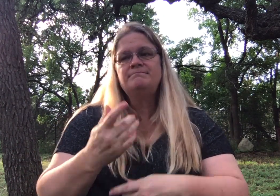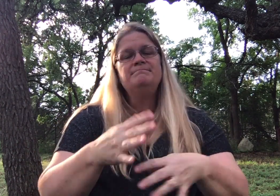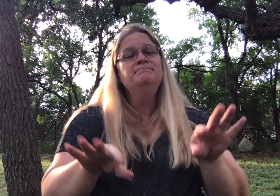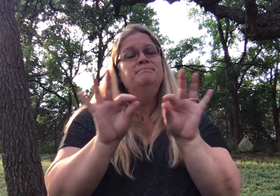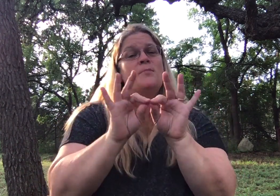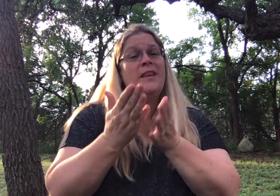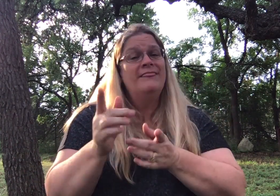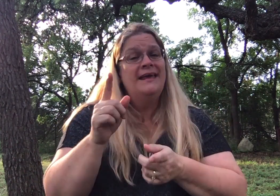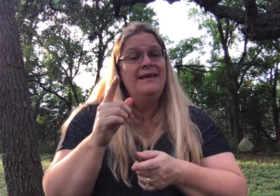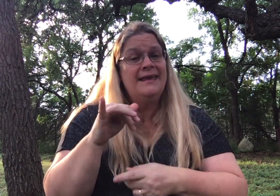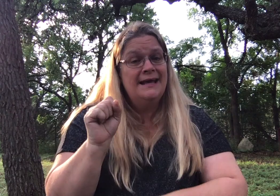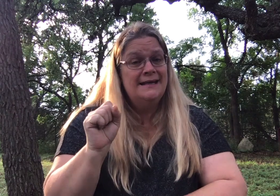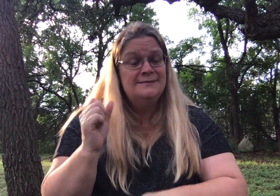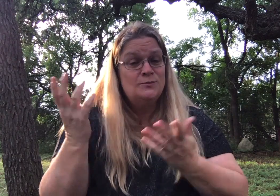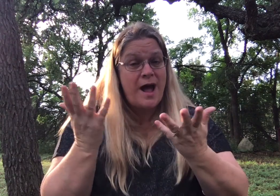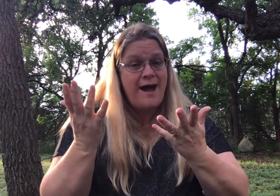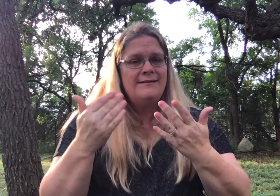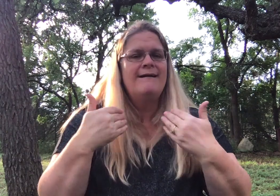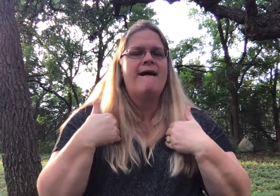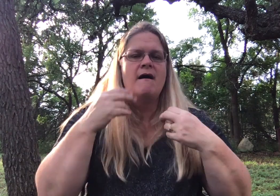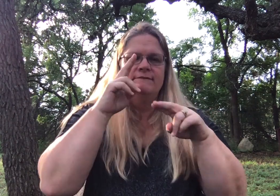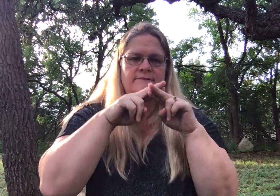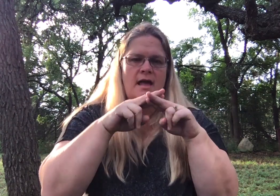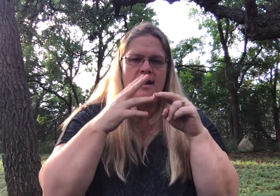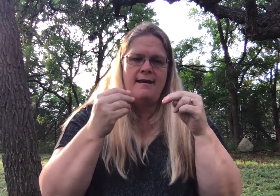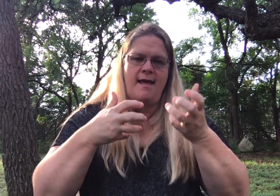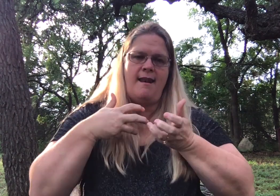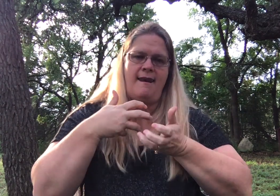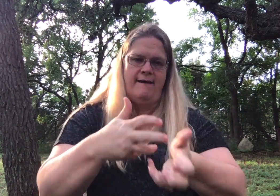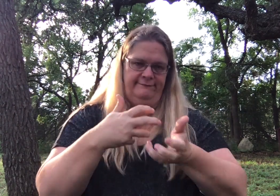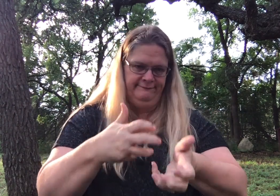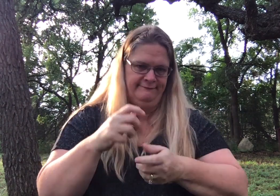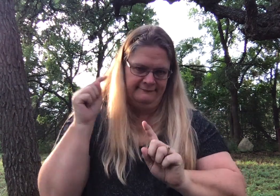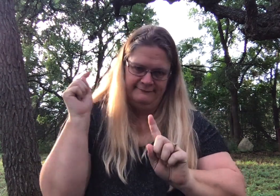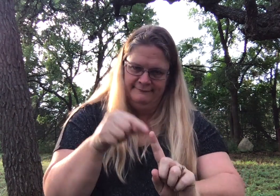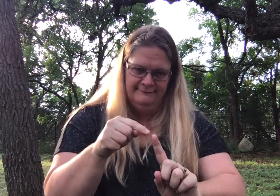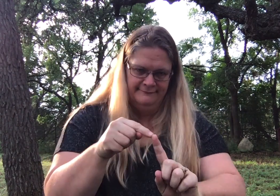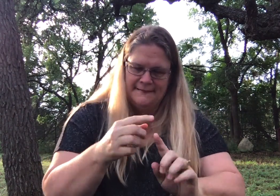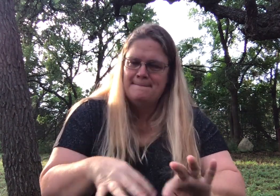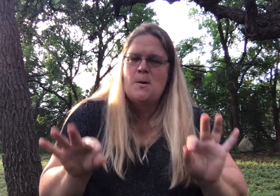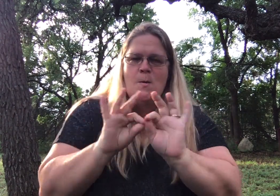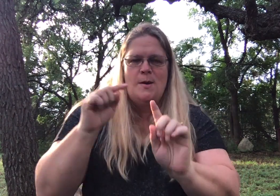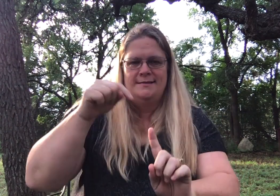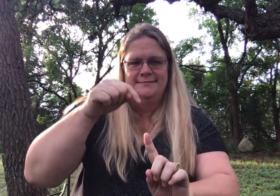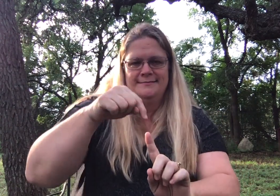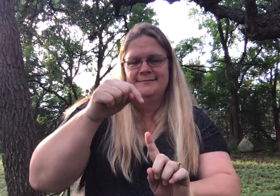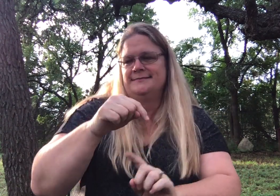The important thing is having fun and having laughter together. That's the most important component.